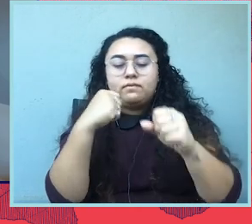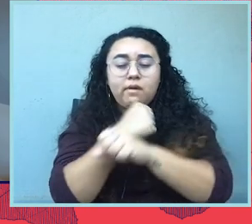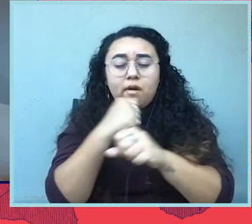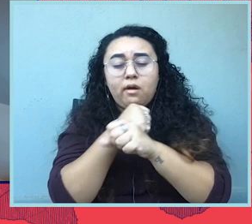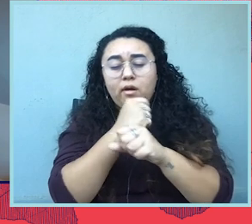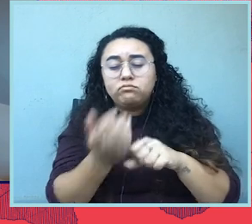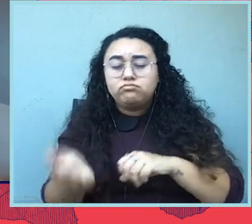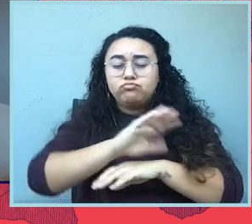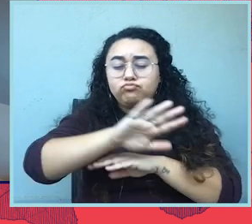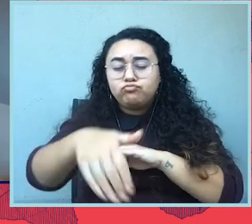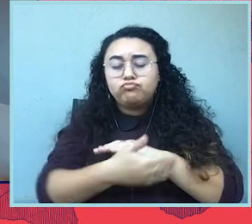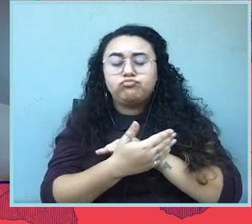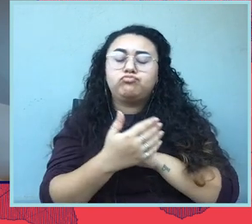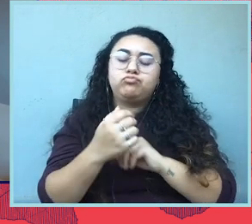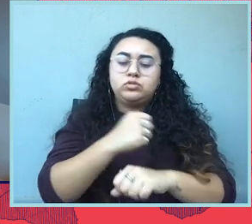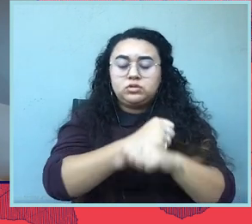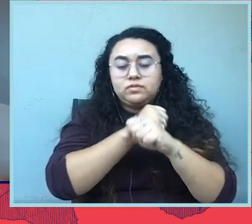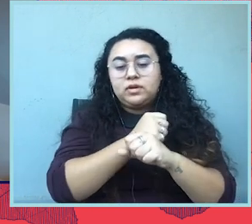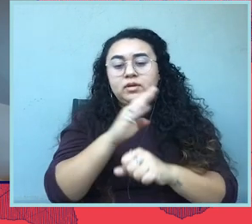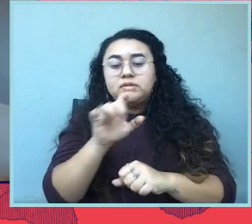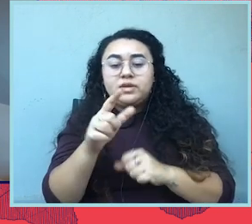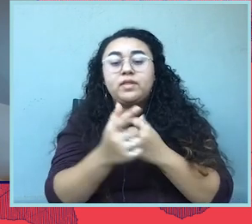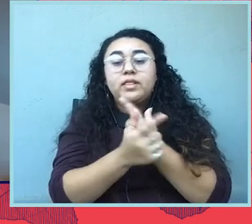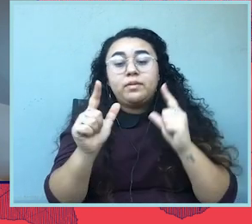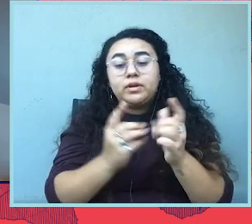the clock to defend civil liberties and civil rights.